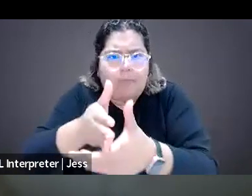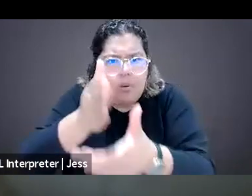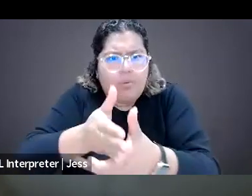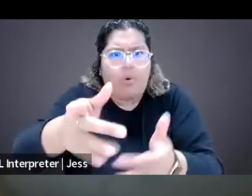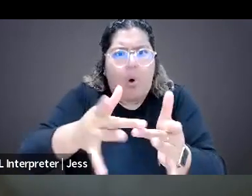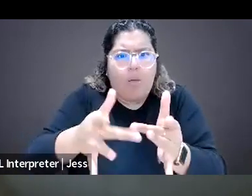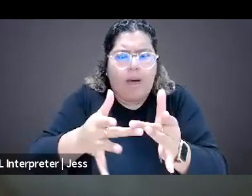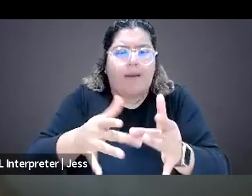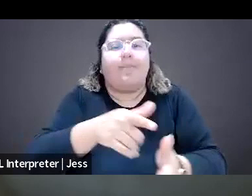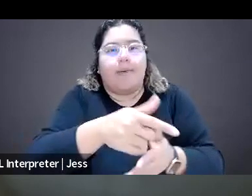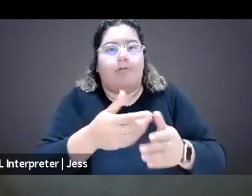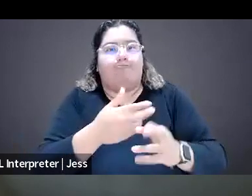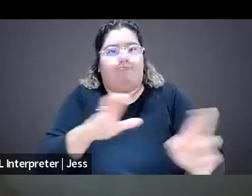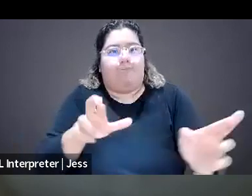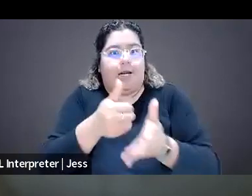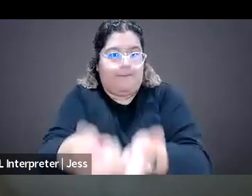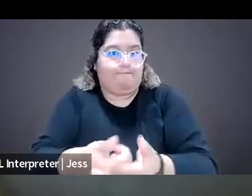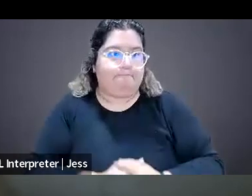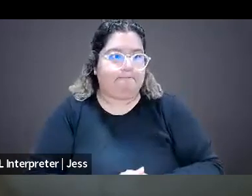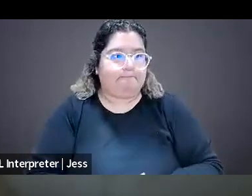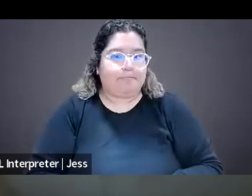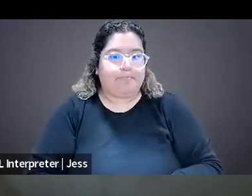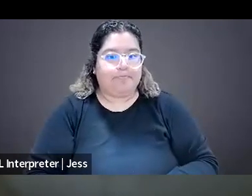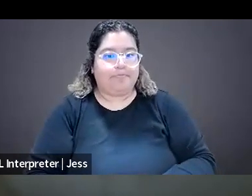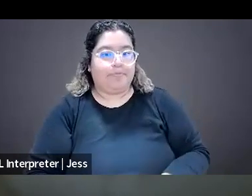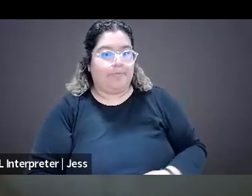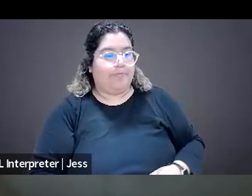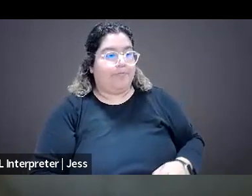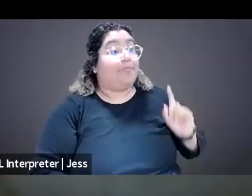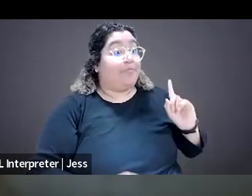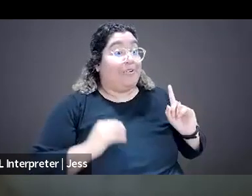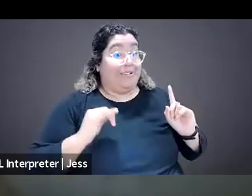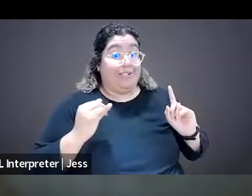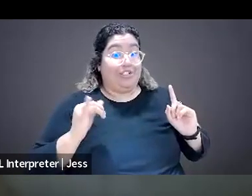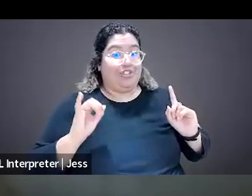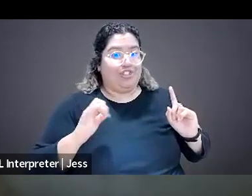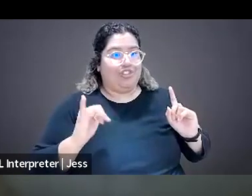I wanna, this is Jeje, one quick addition to what Pratika was talking about now,